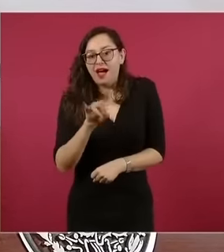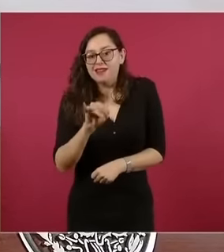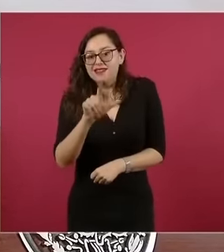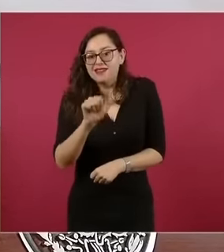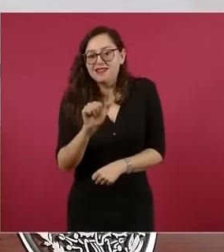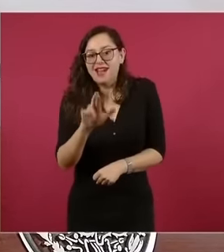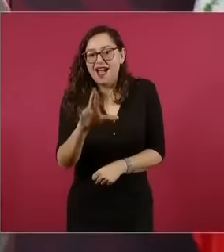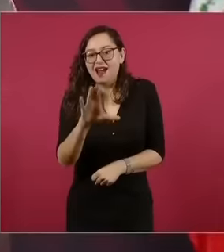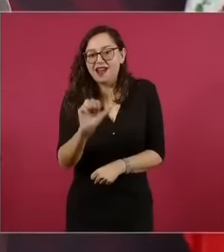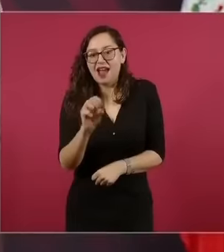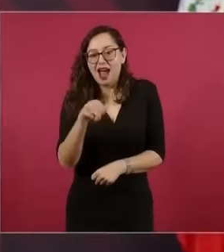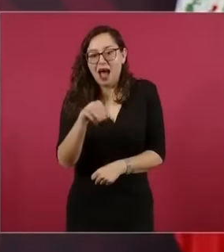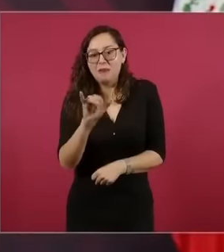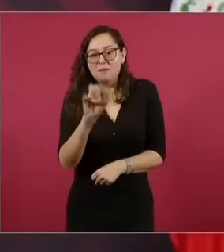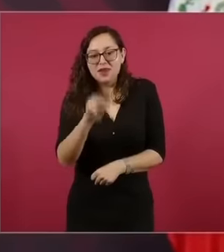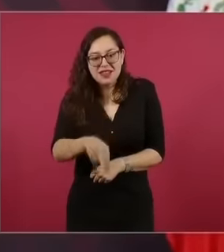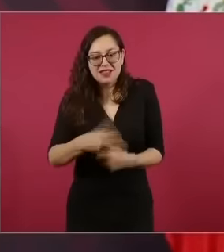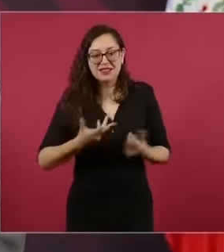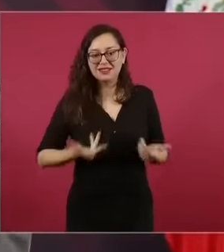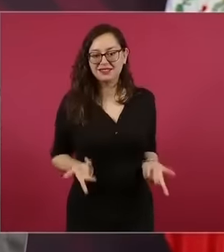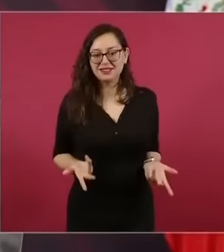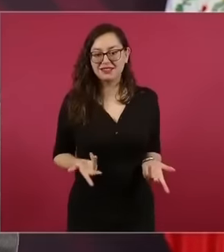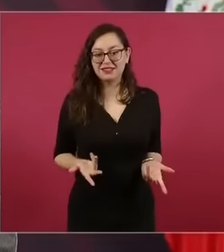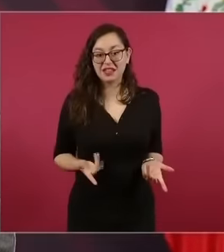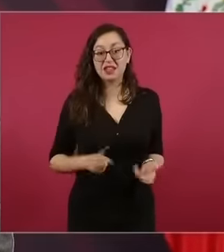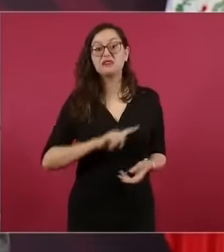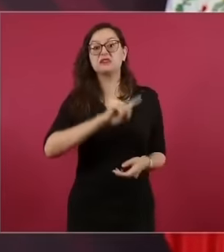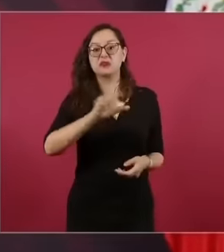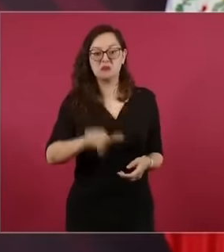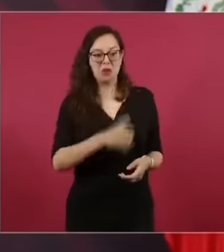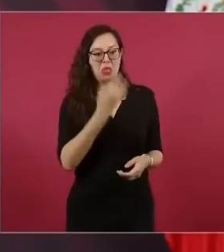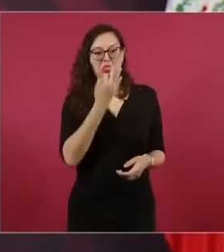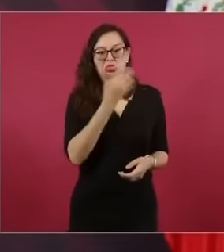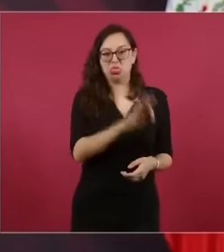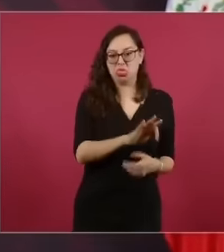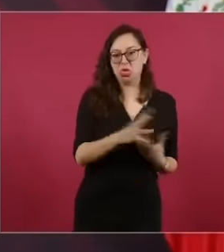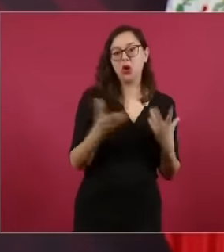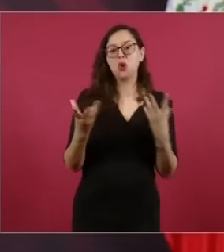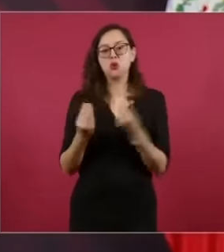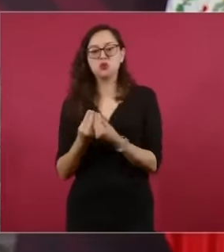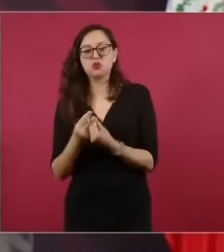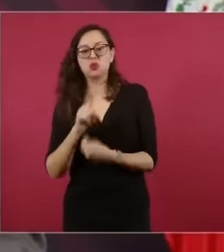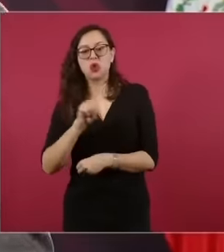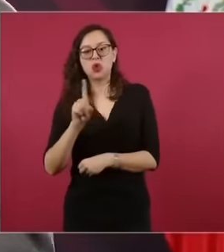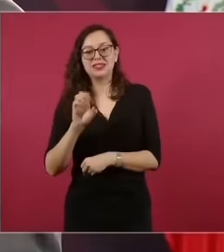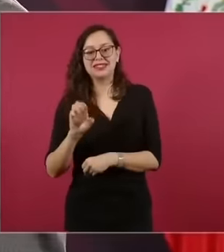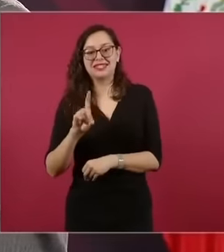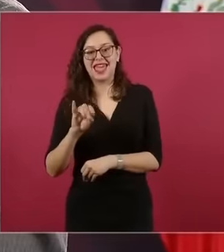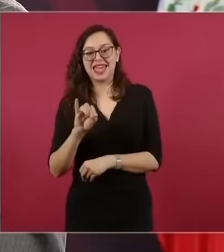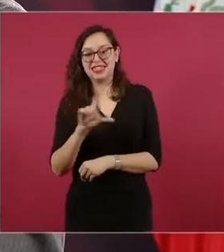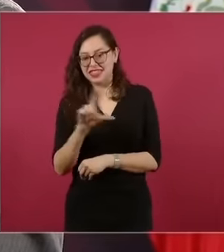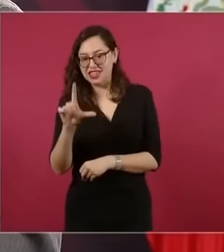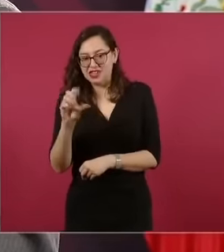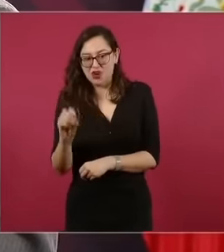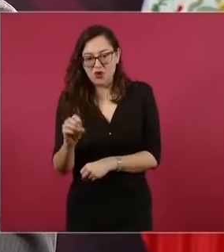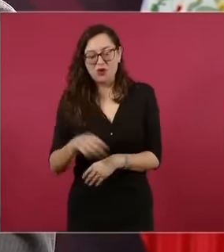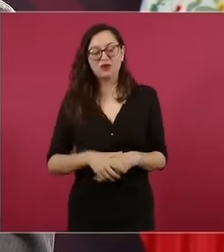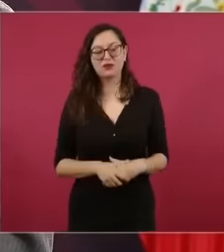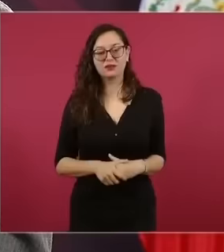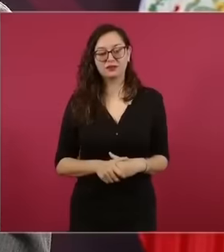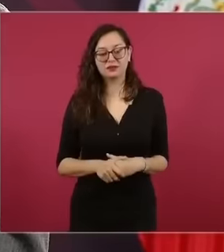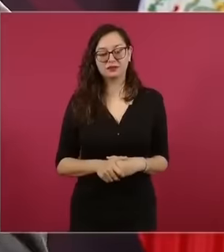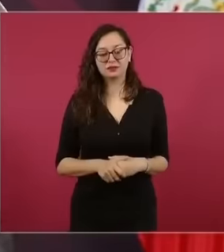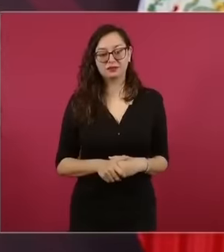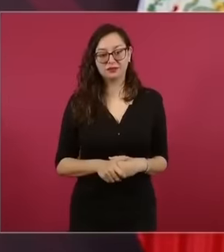Aguilar Camín traditionalizes Salinas and goes with Cedillo and